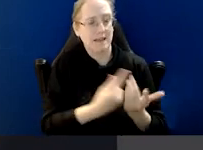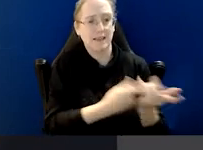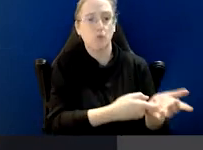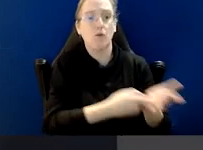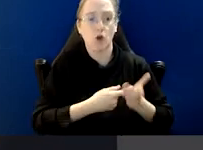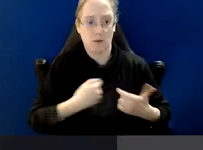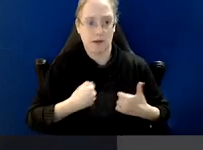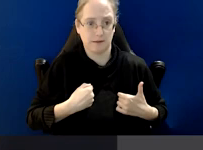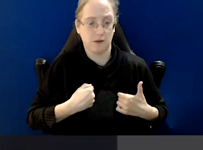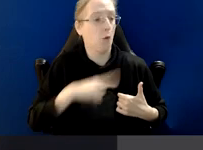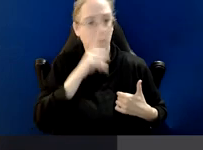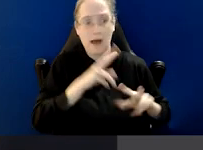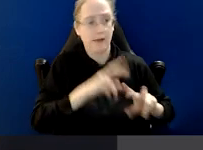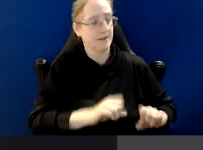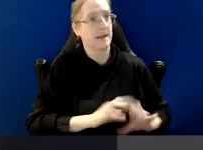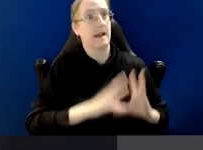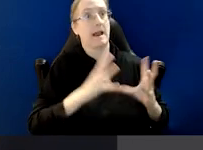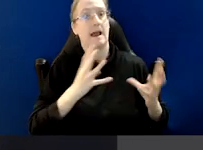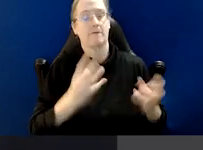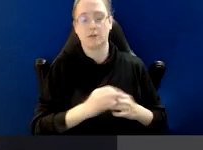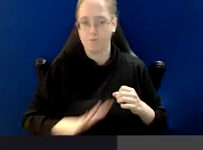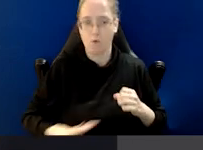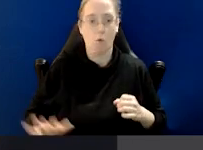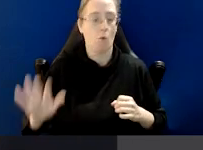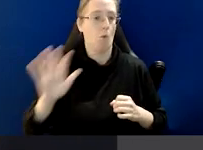and we won't be able to investigate even every matter that crosses